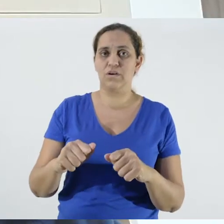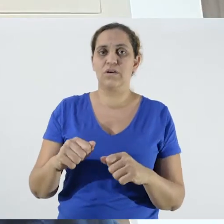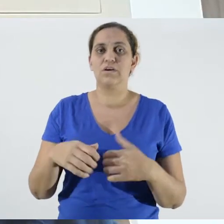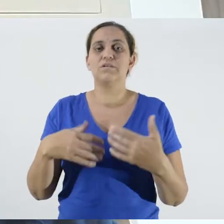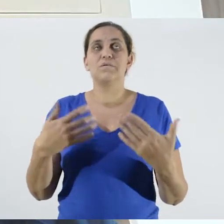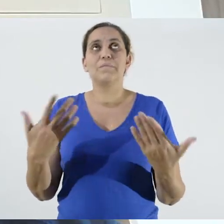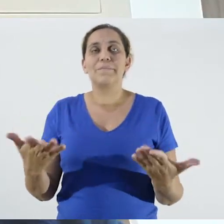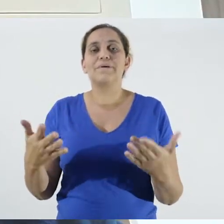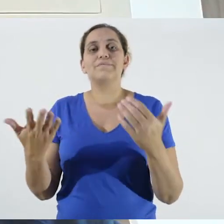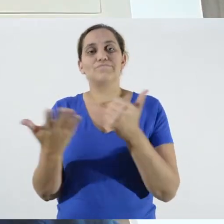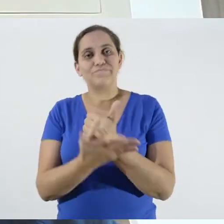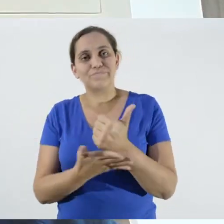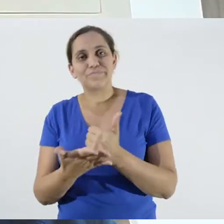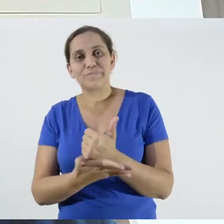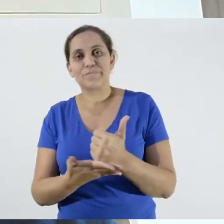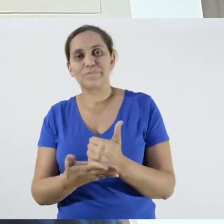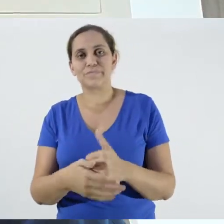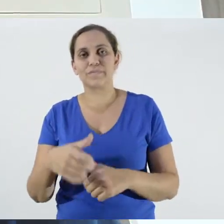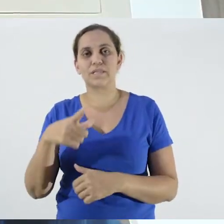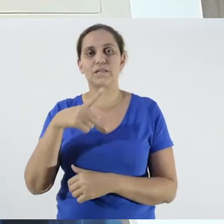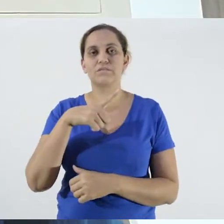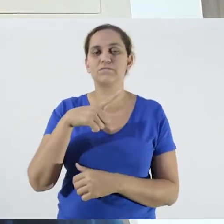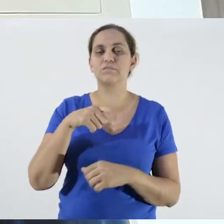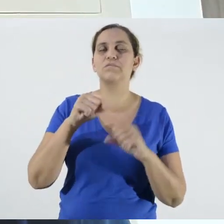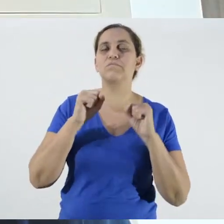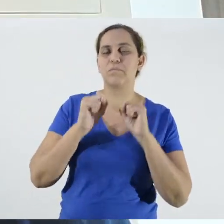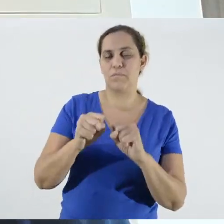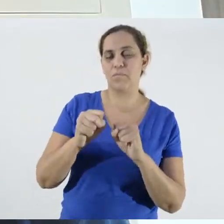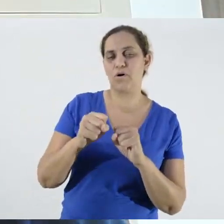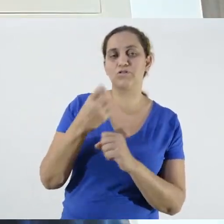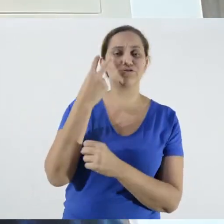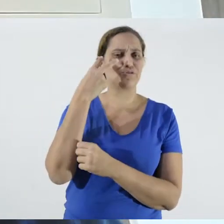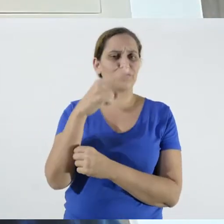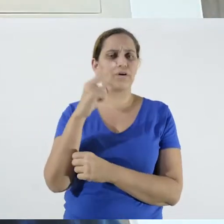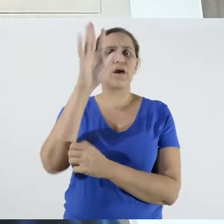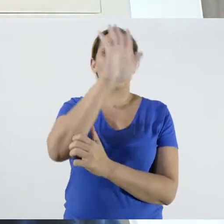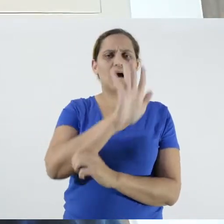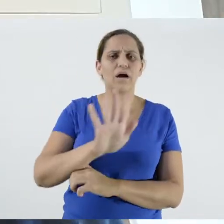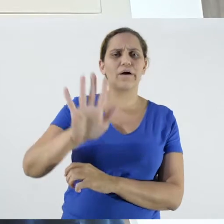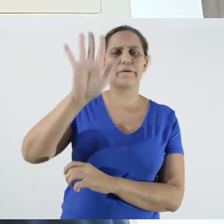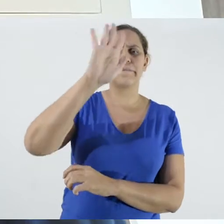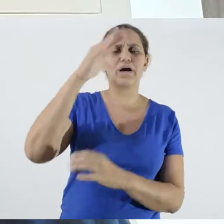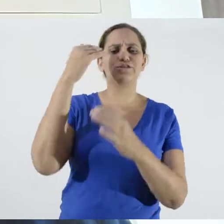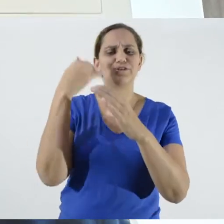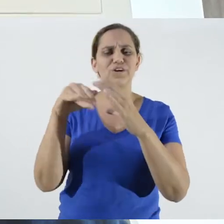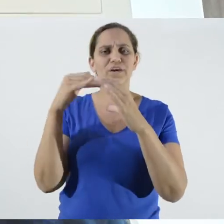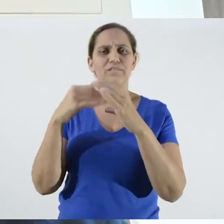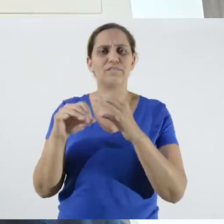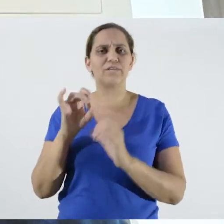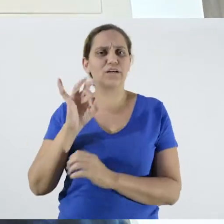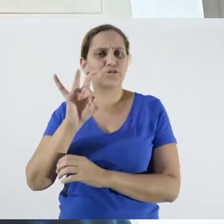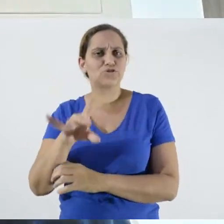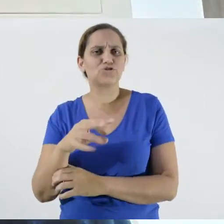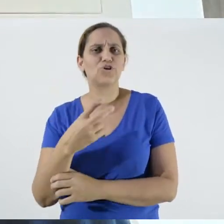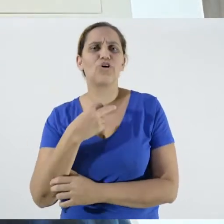But this is basically the process. You can send only the infographic, or just the voice message,